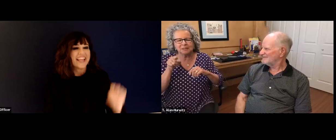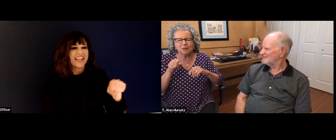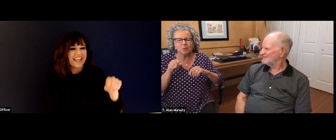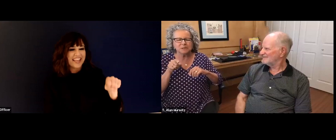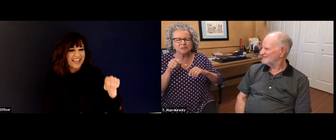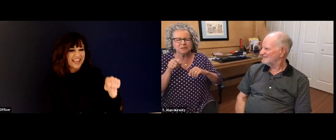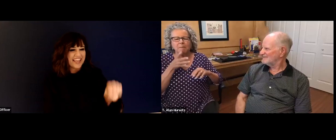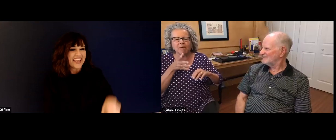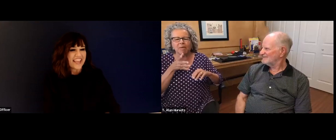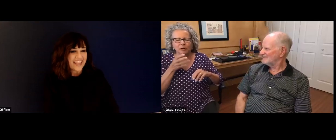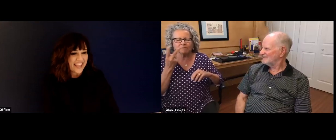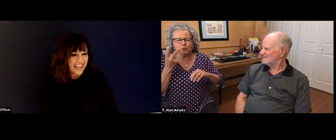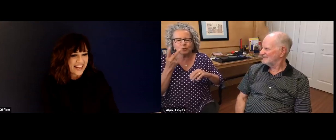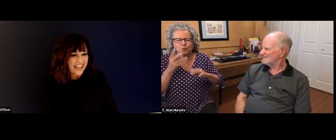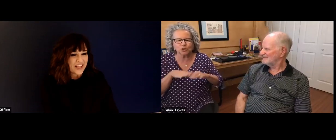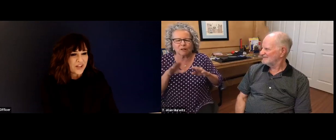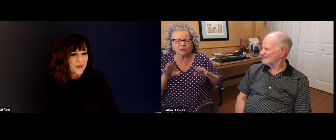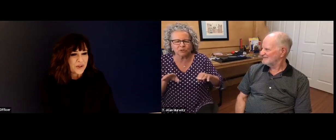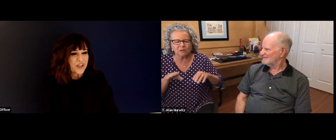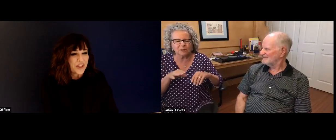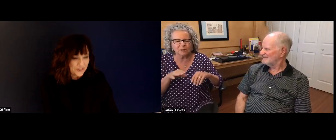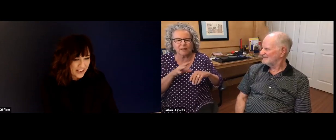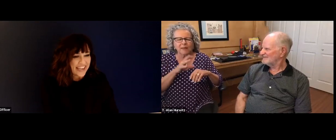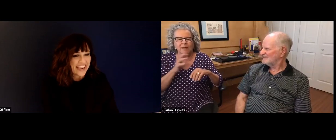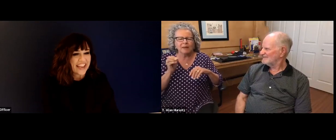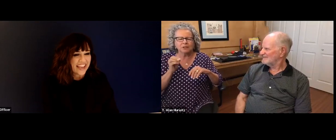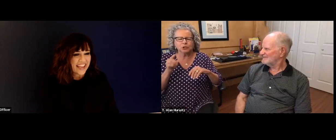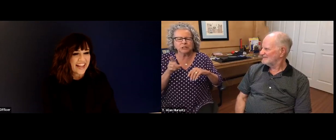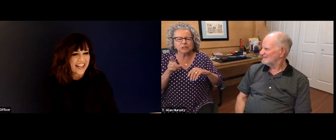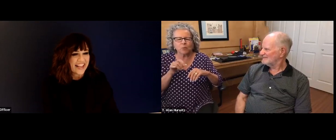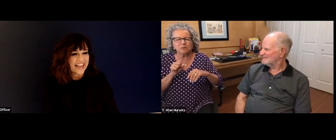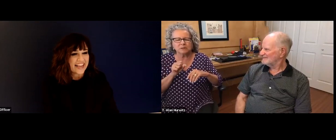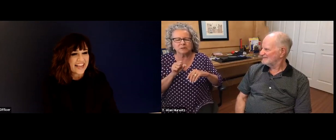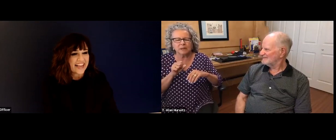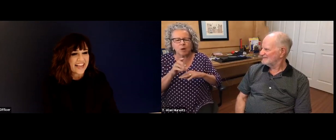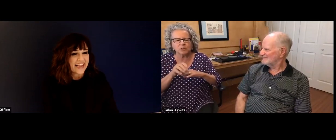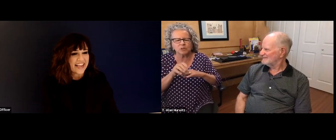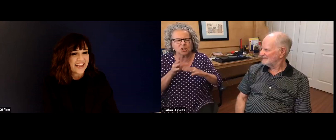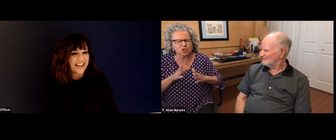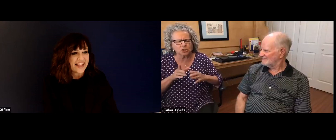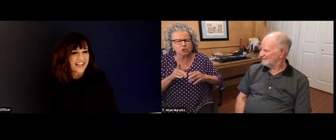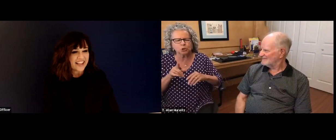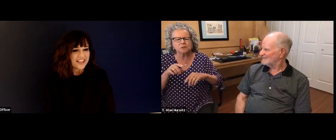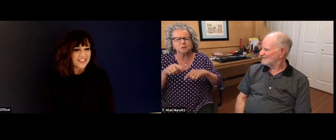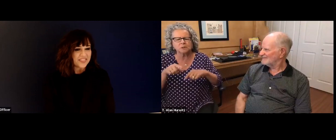remember, there's a friend I'm thinking of, yeah, there was one